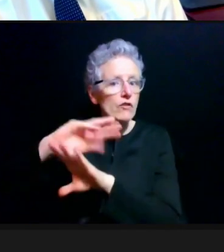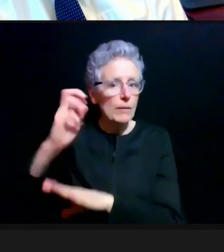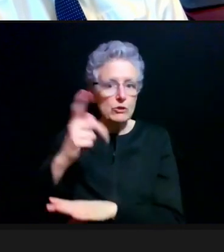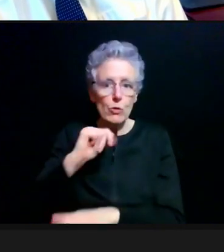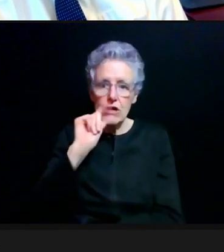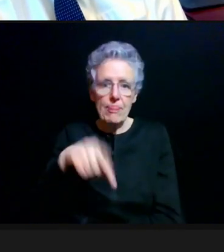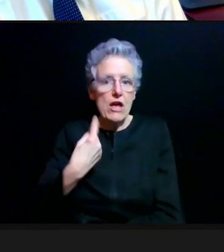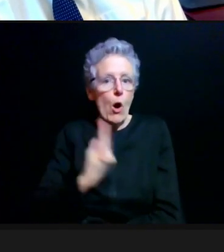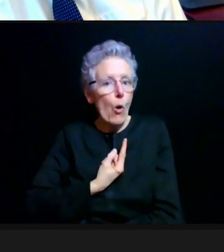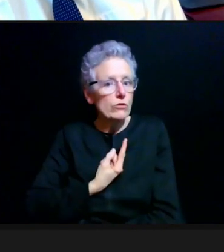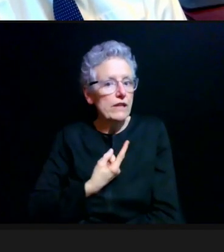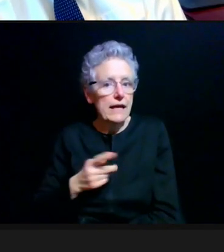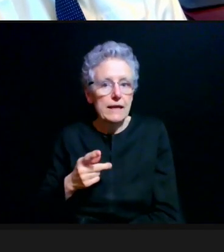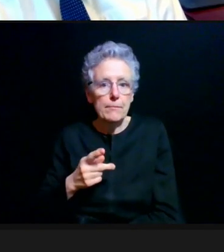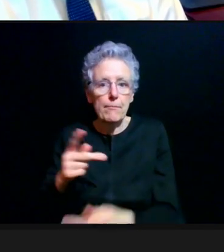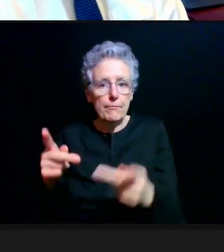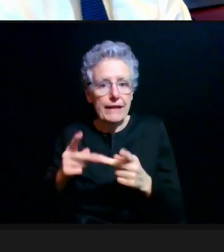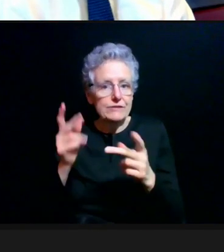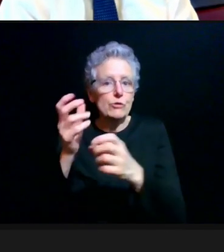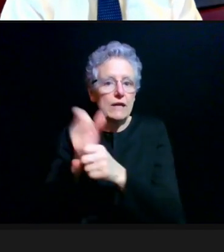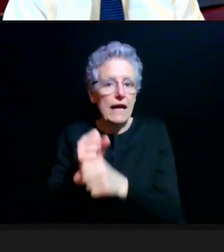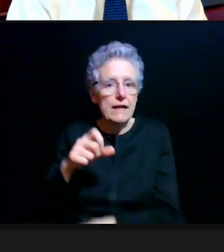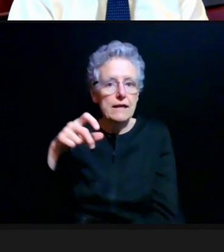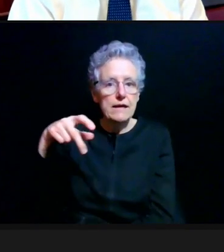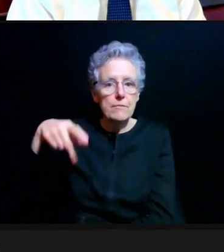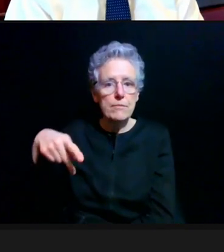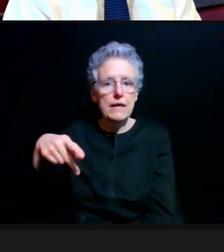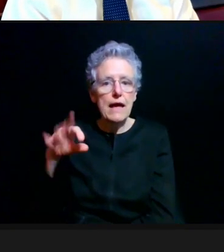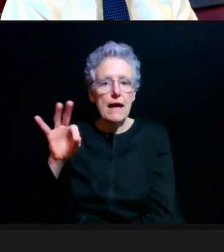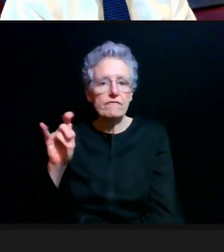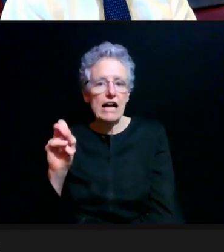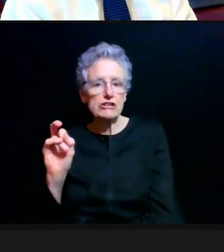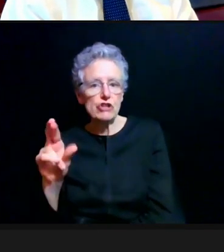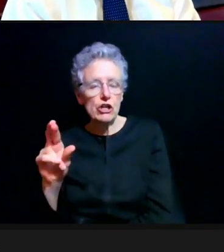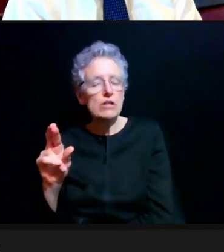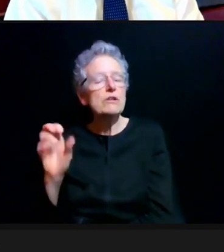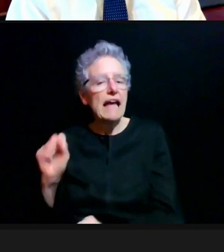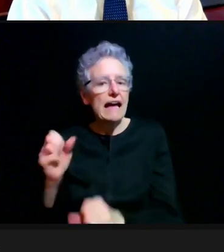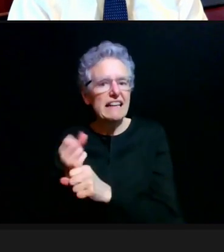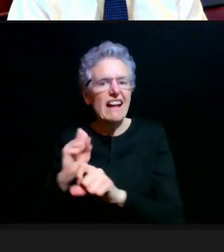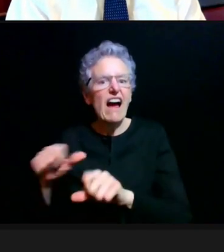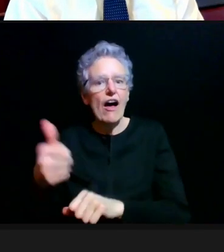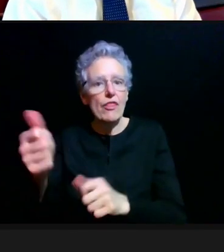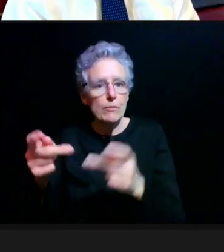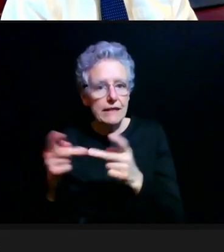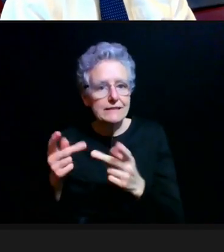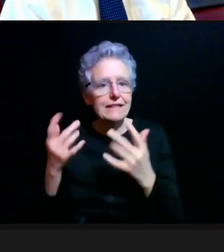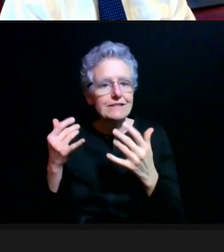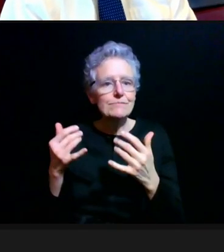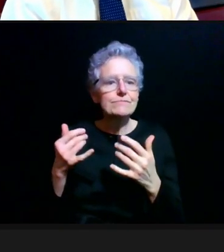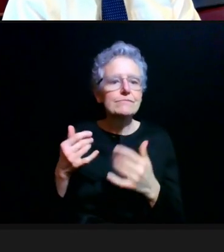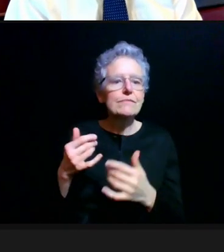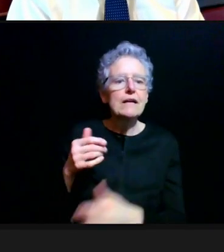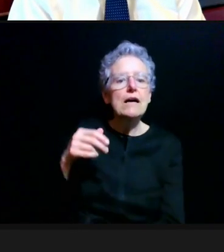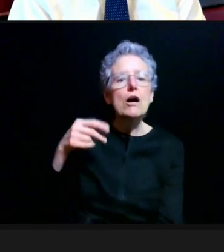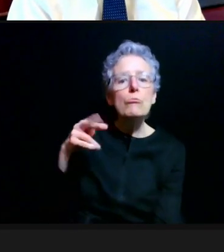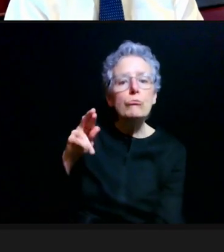and it's available pretty widely now at this point. Now I'll just take an opportunity to say,